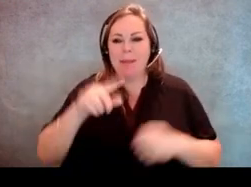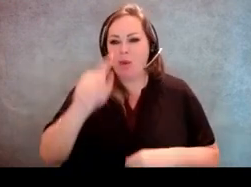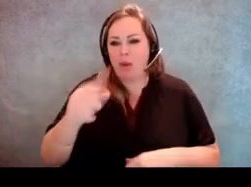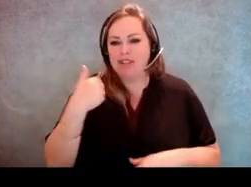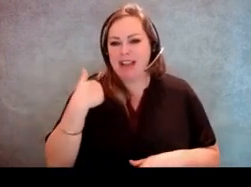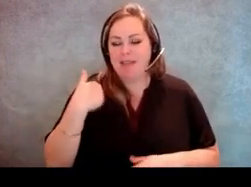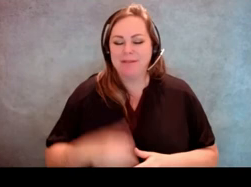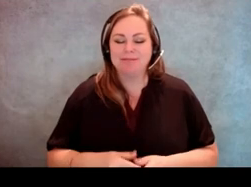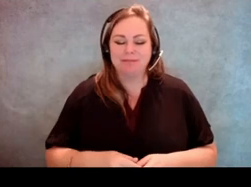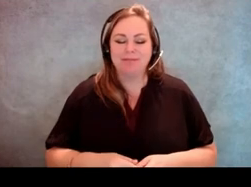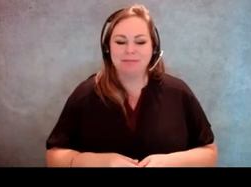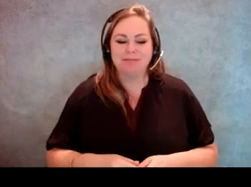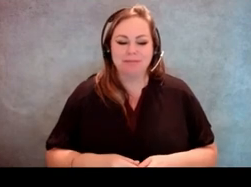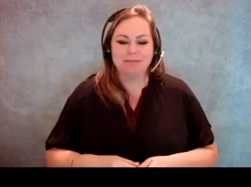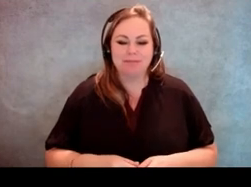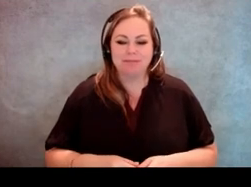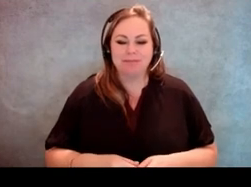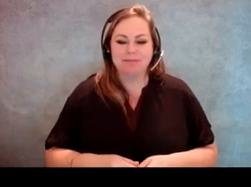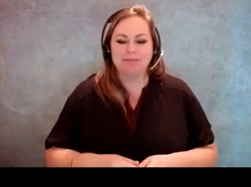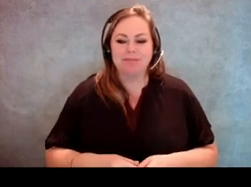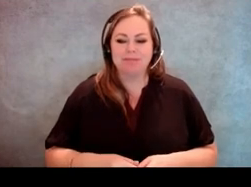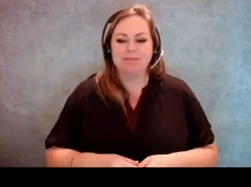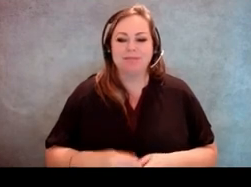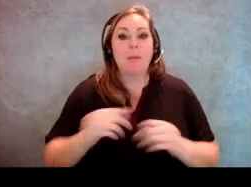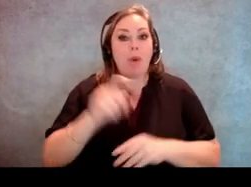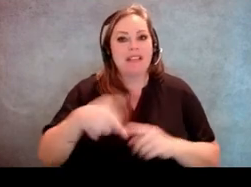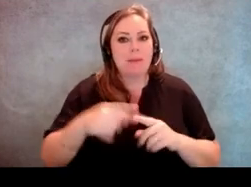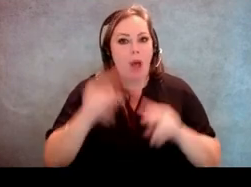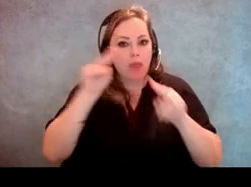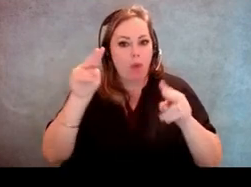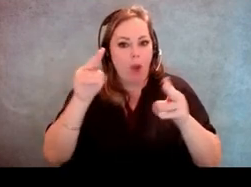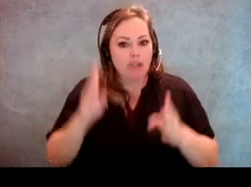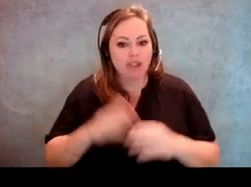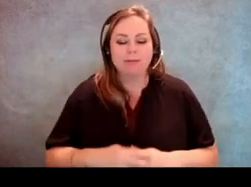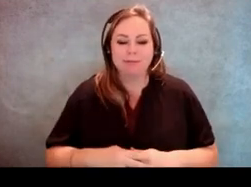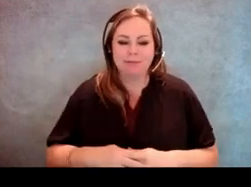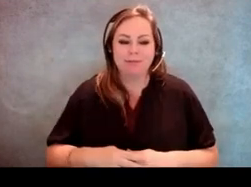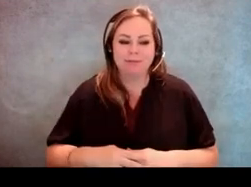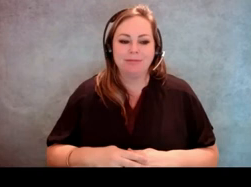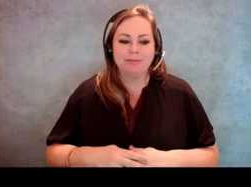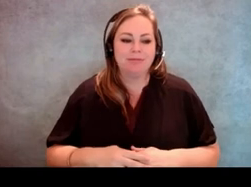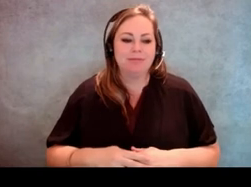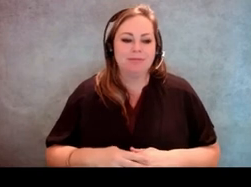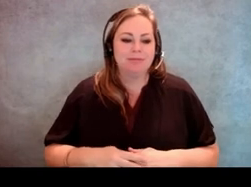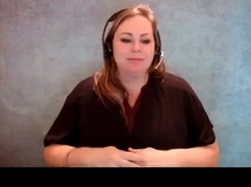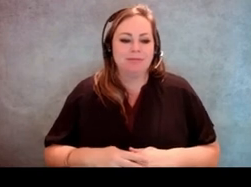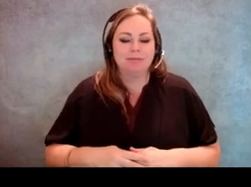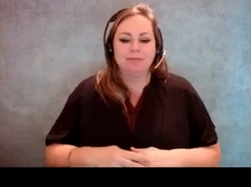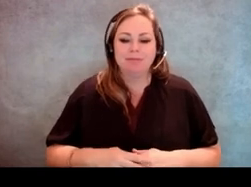especially around, you know, the poll watchers and stuff. And so there is some questions about, you know,